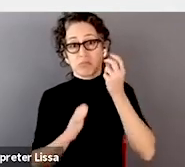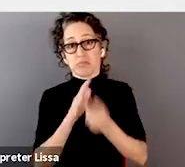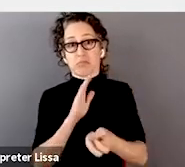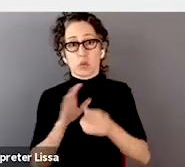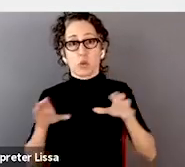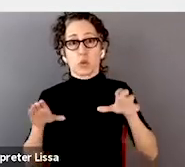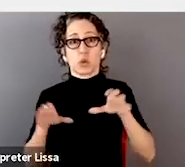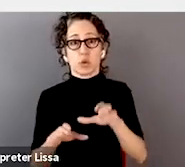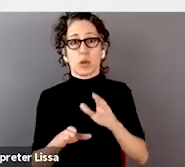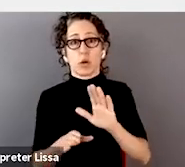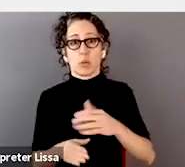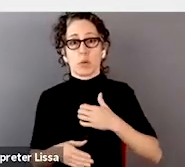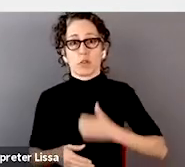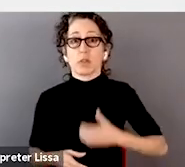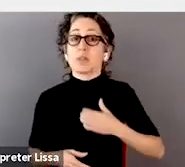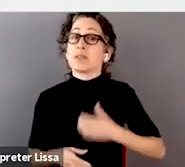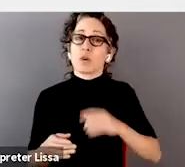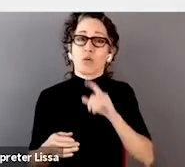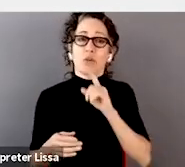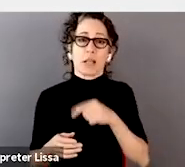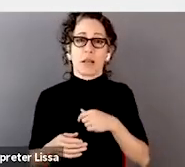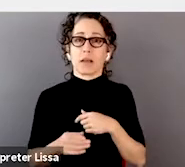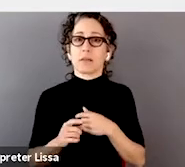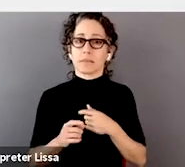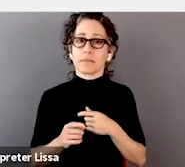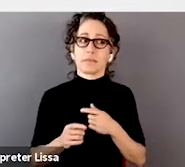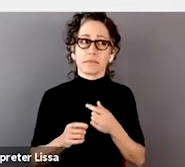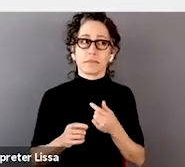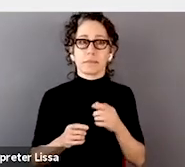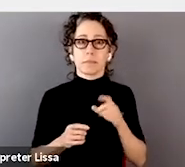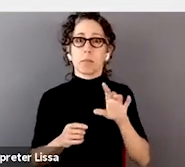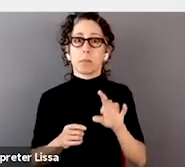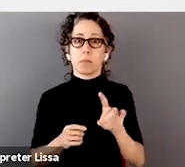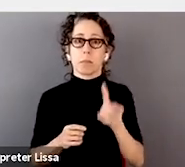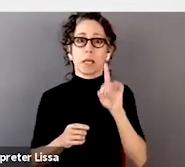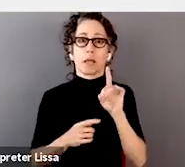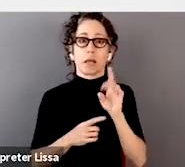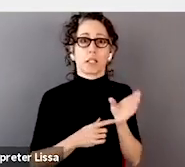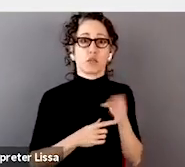you're not going to get there. So I'd say, pick a direction and start to go.